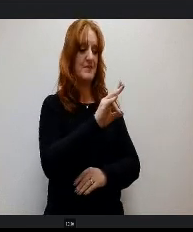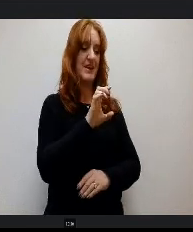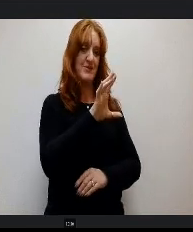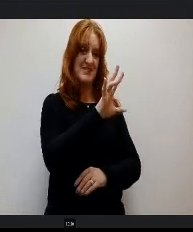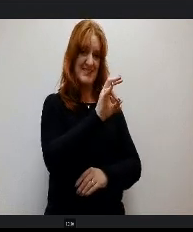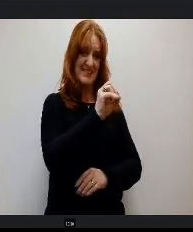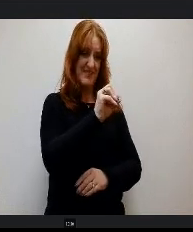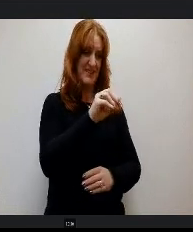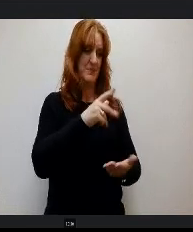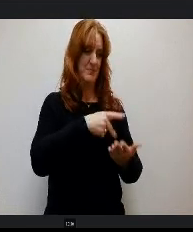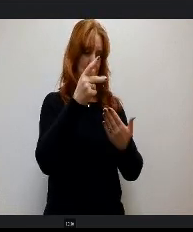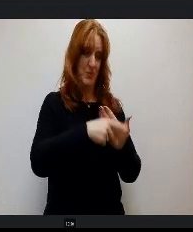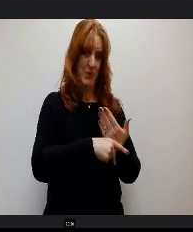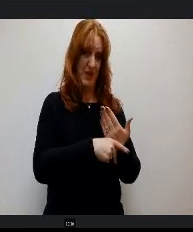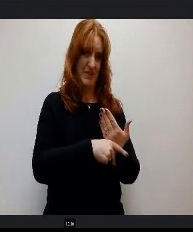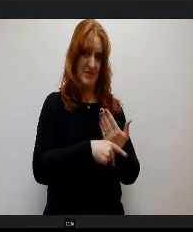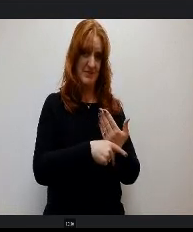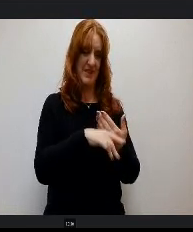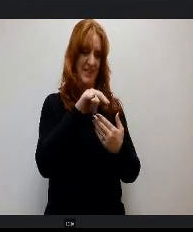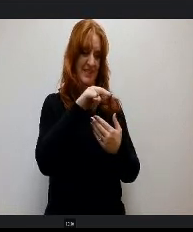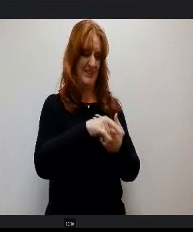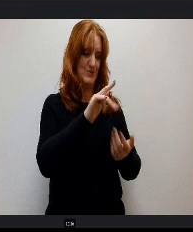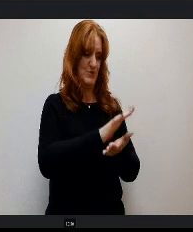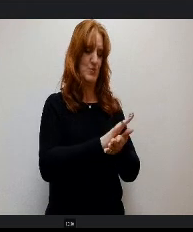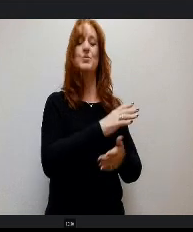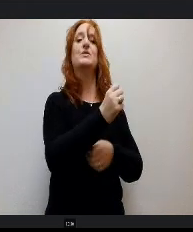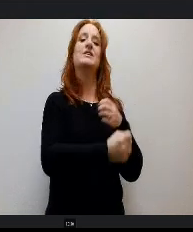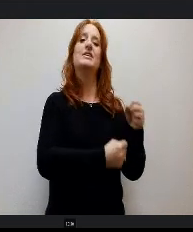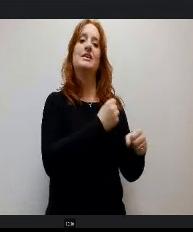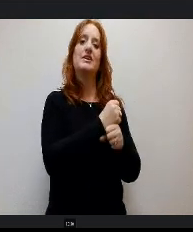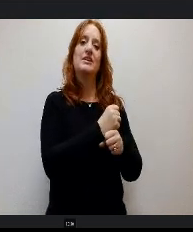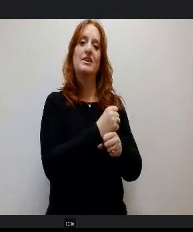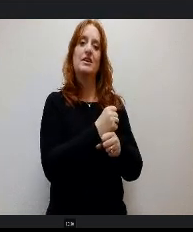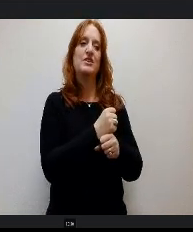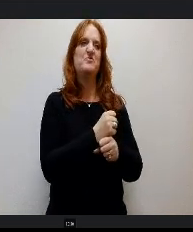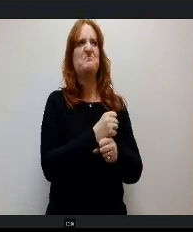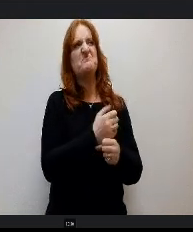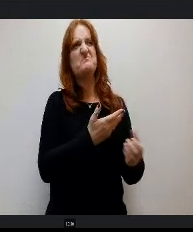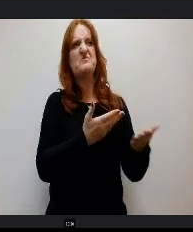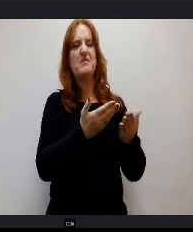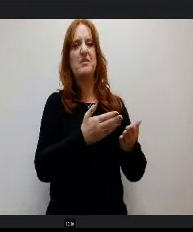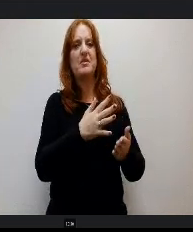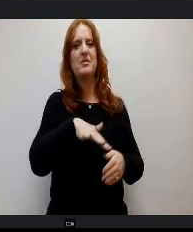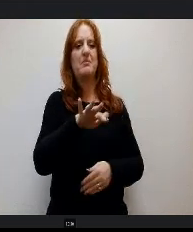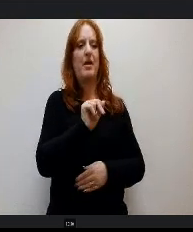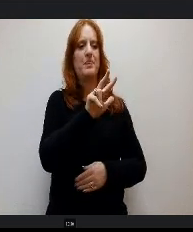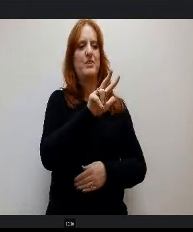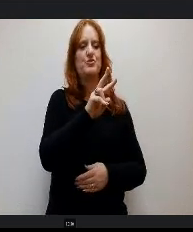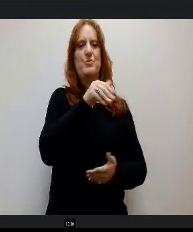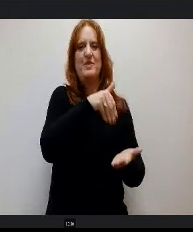l programs this school year serving g about 32,000 students in total